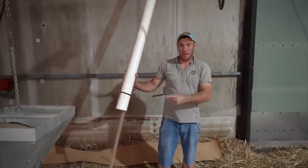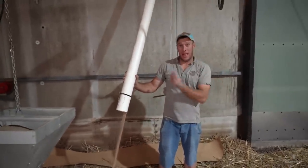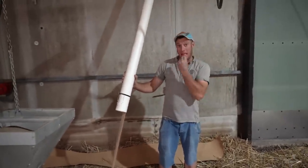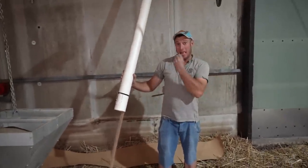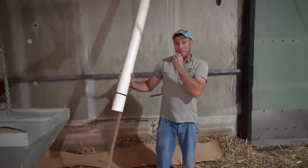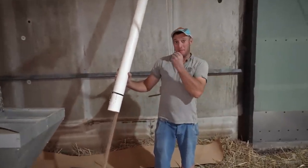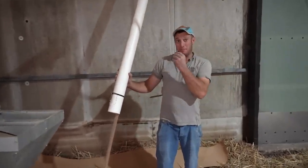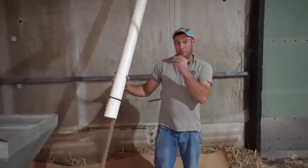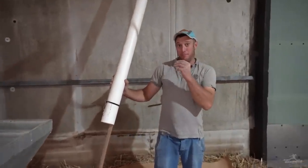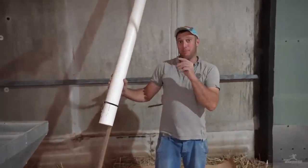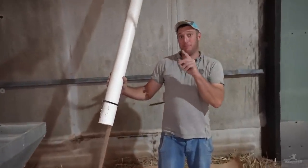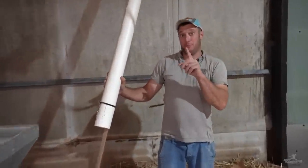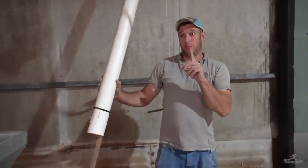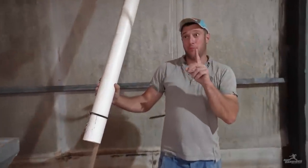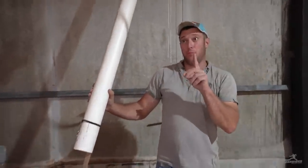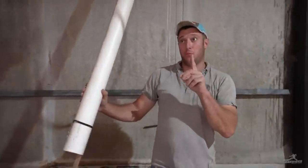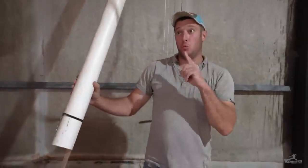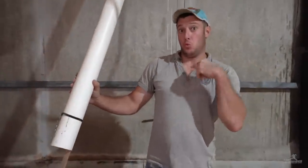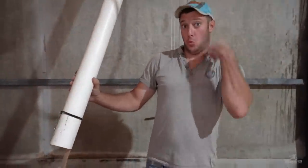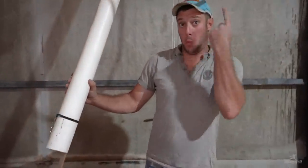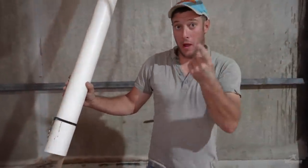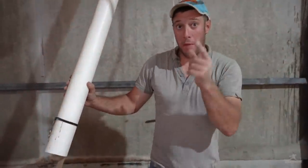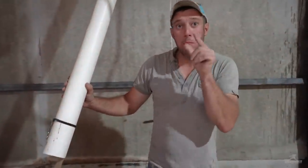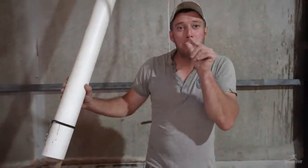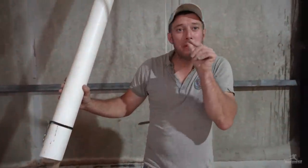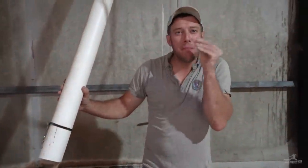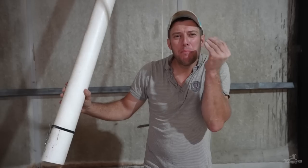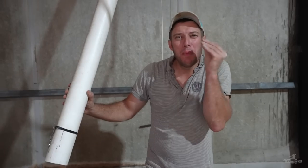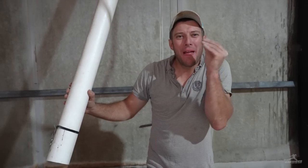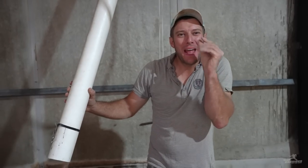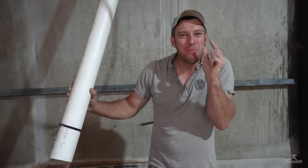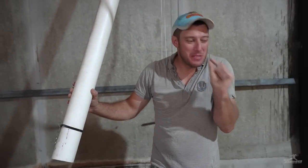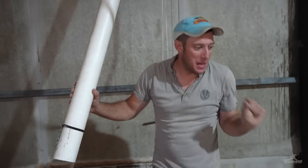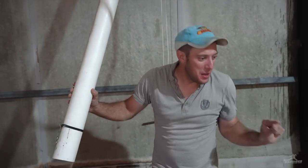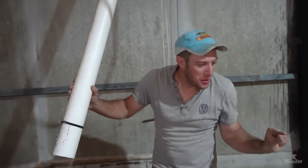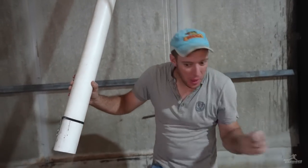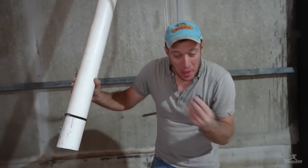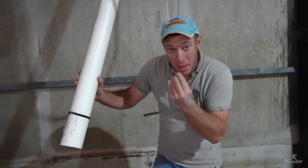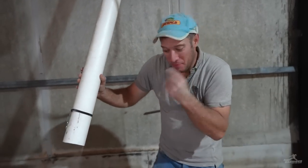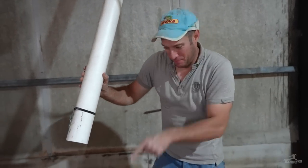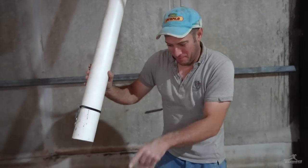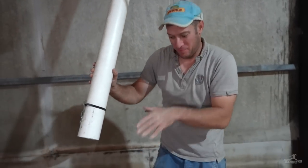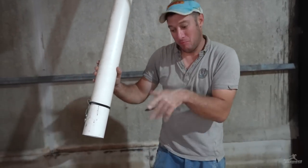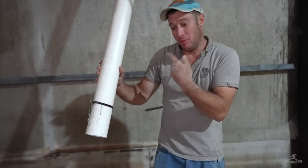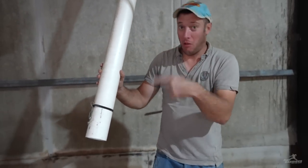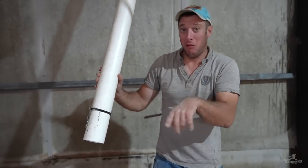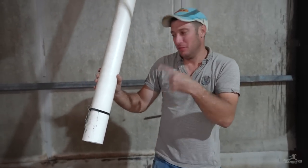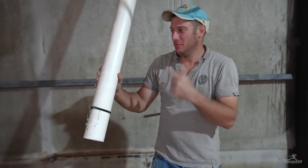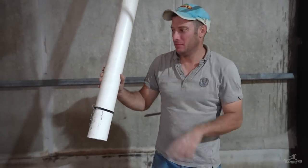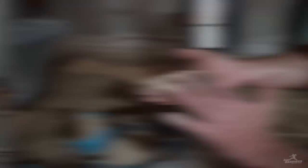We’re preparing food for the baby chicks tomorrow.